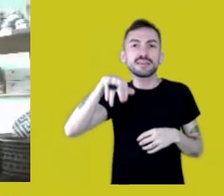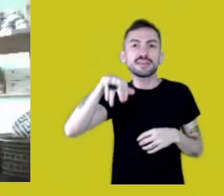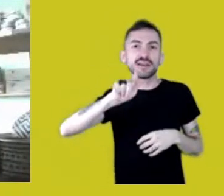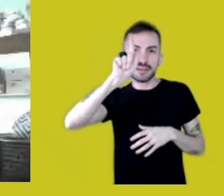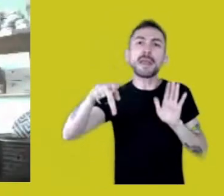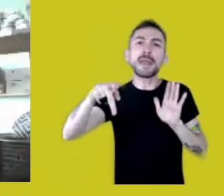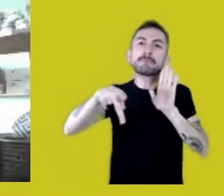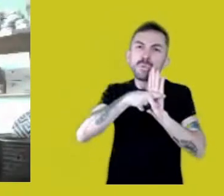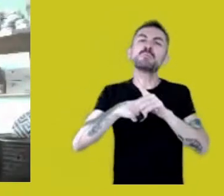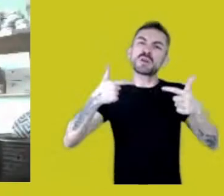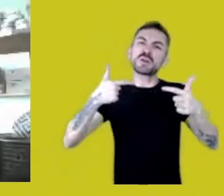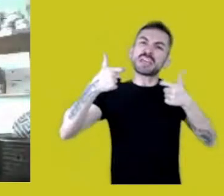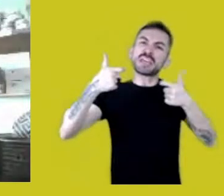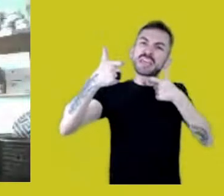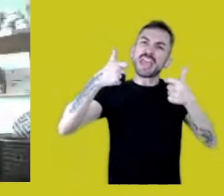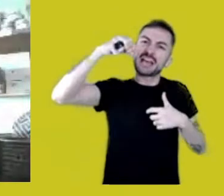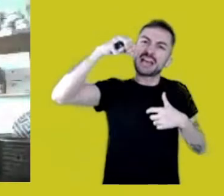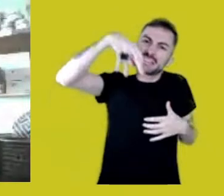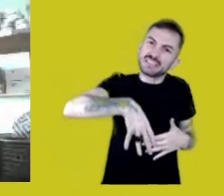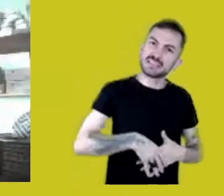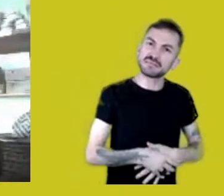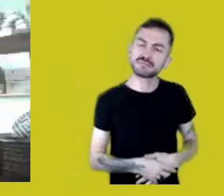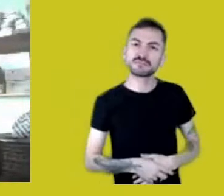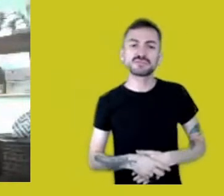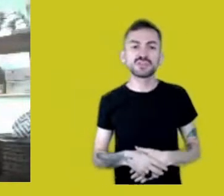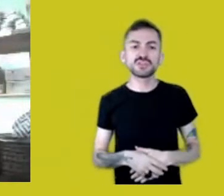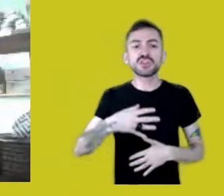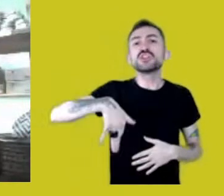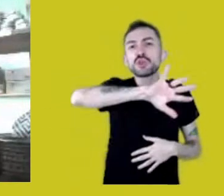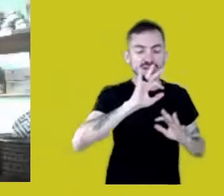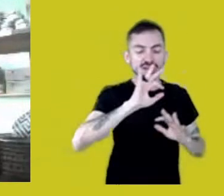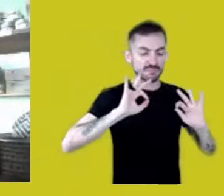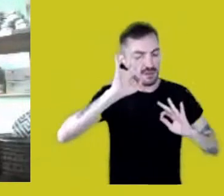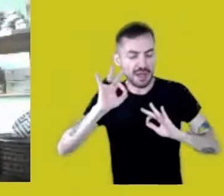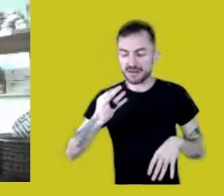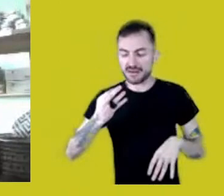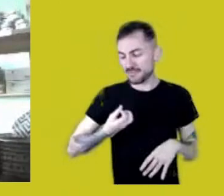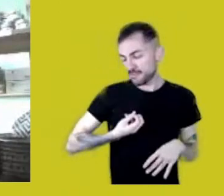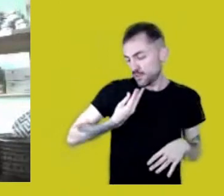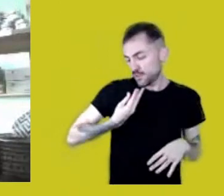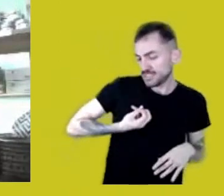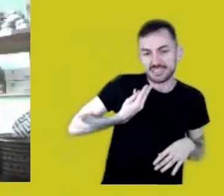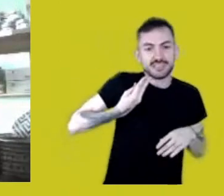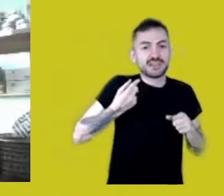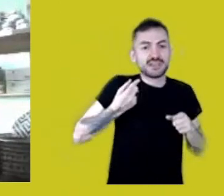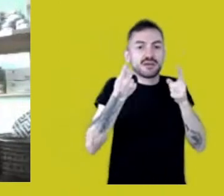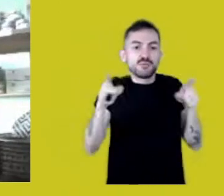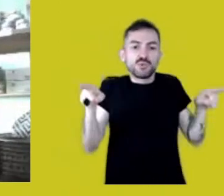We’re not very good at poetry and music. We’re good at fighting.